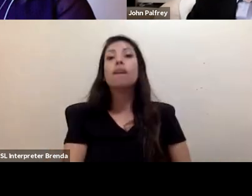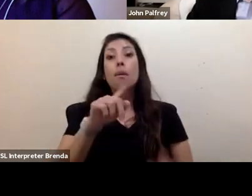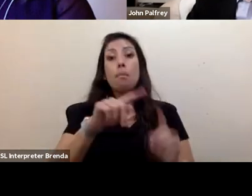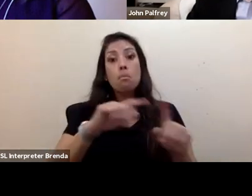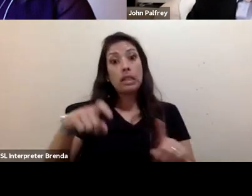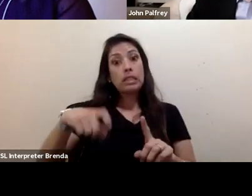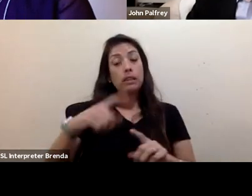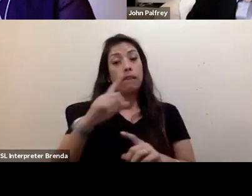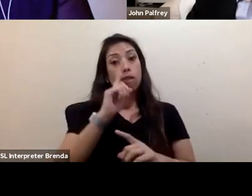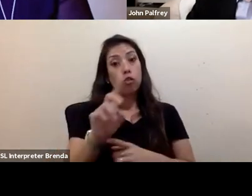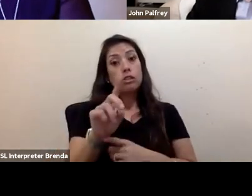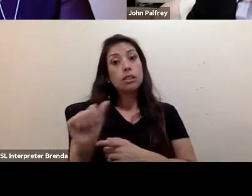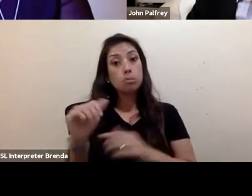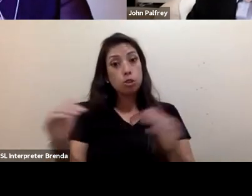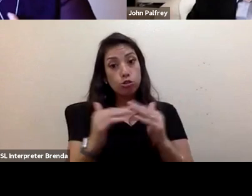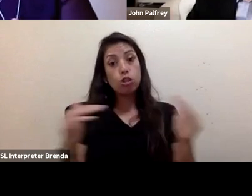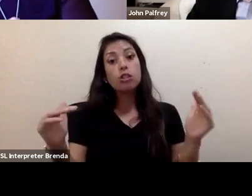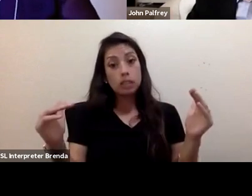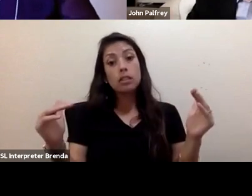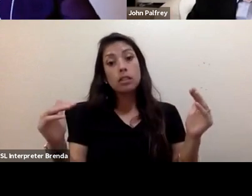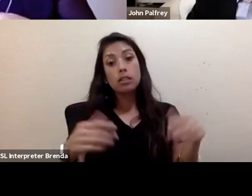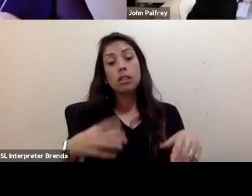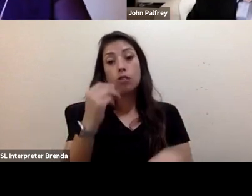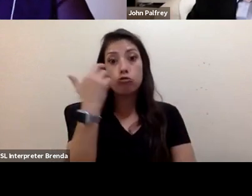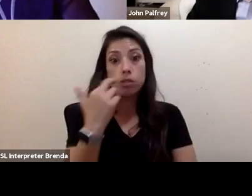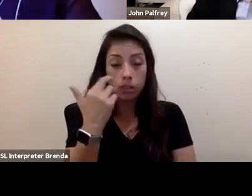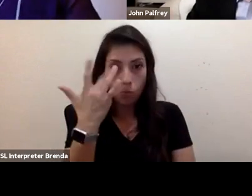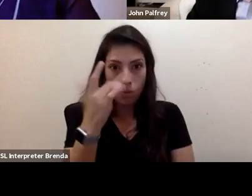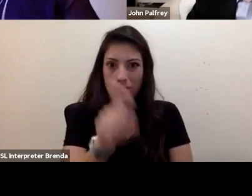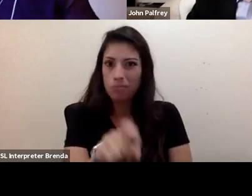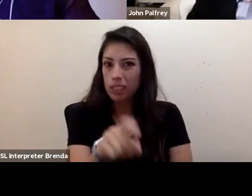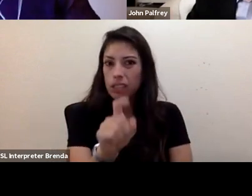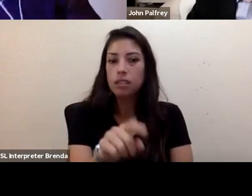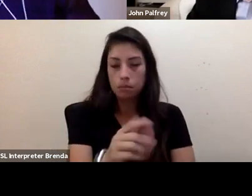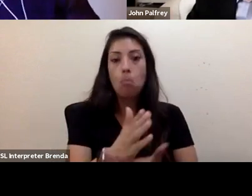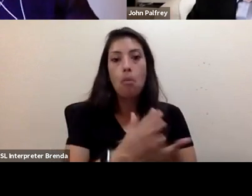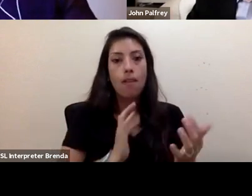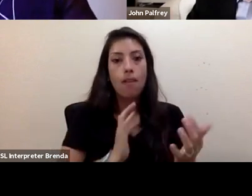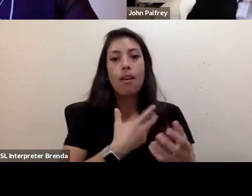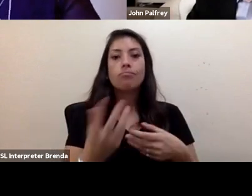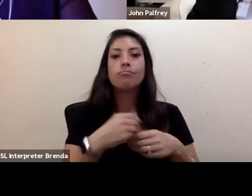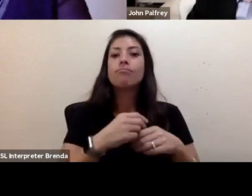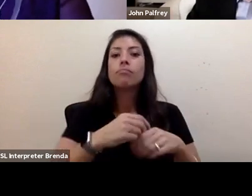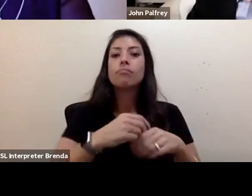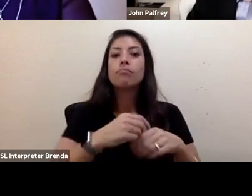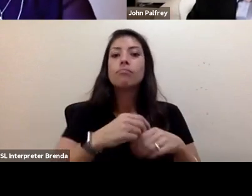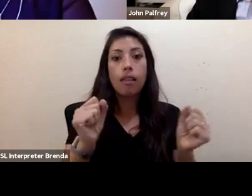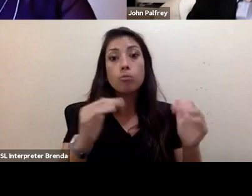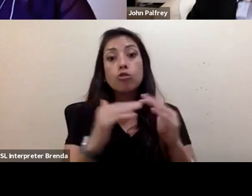and the reason that it needs to be part of our climate justice is because these are systems